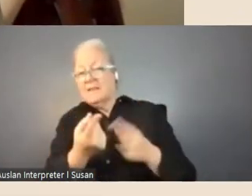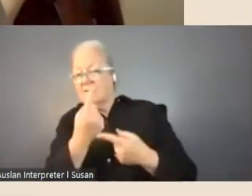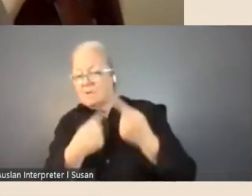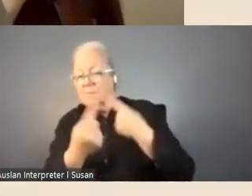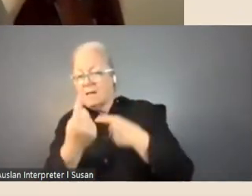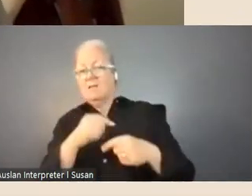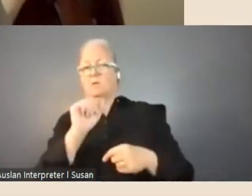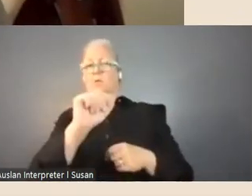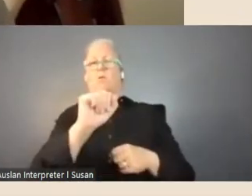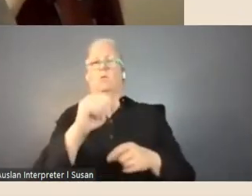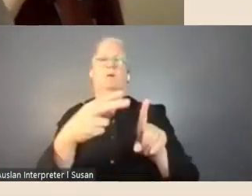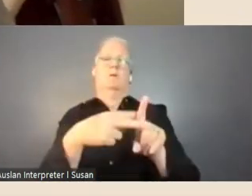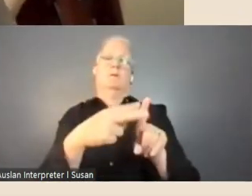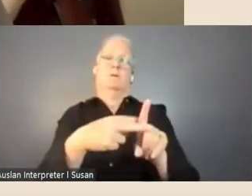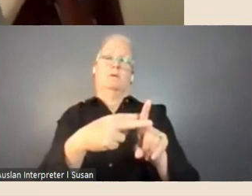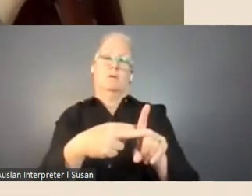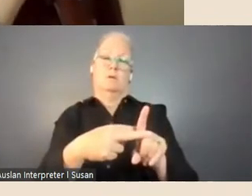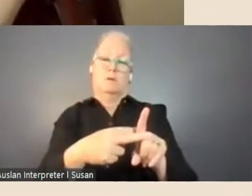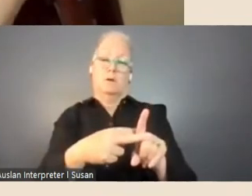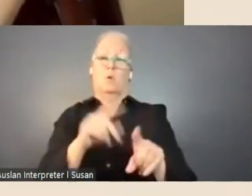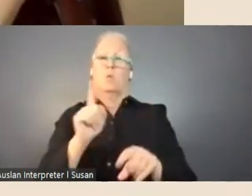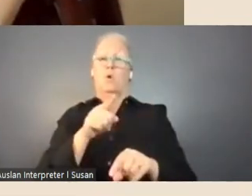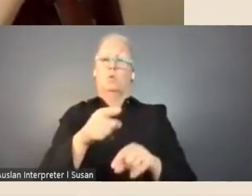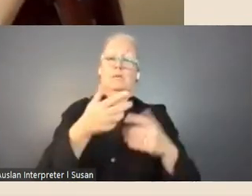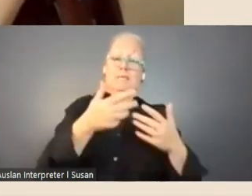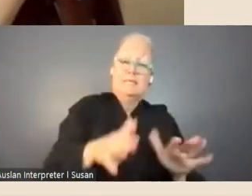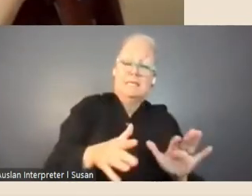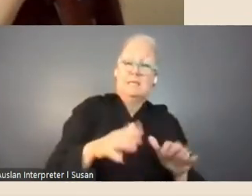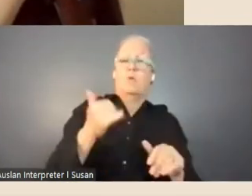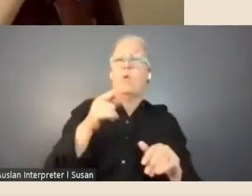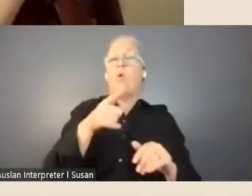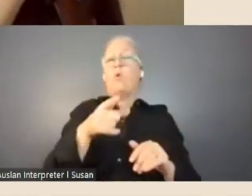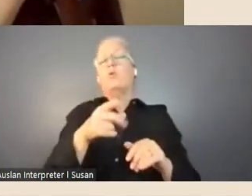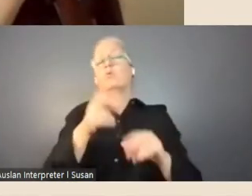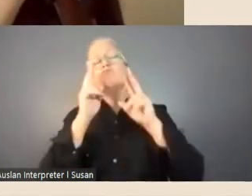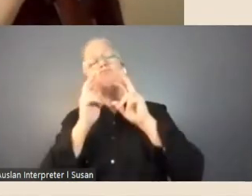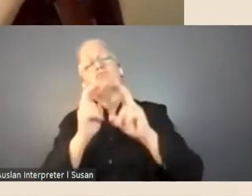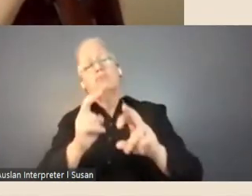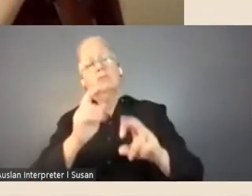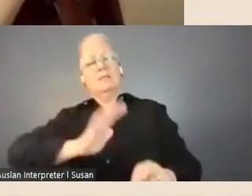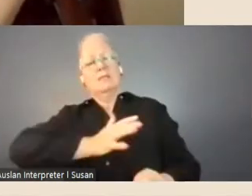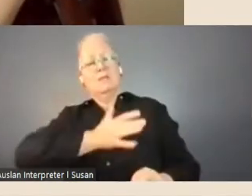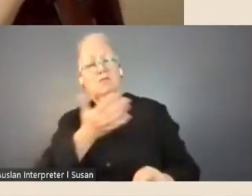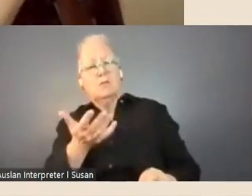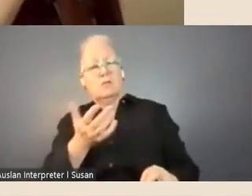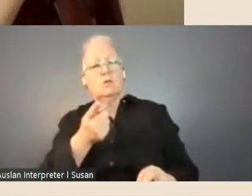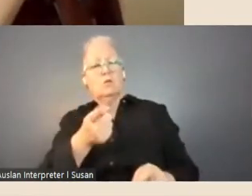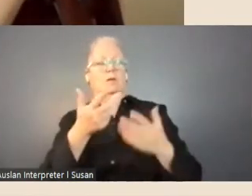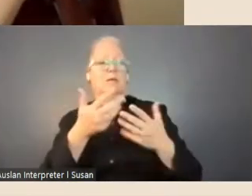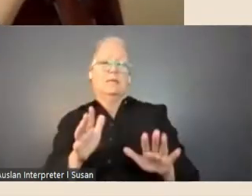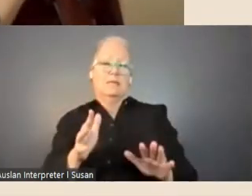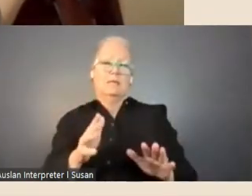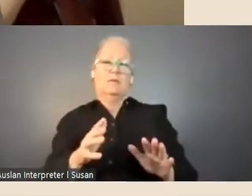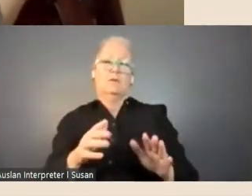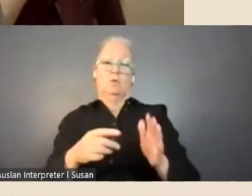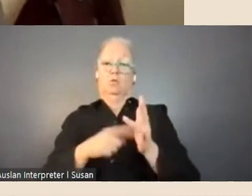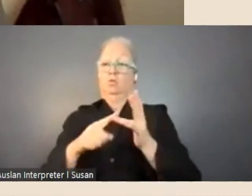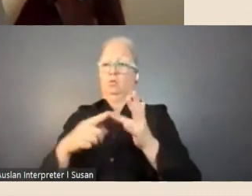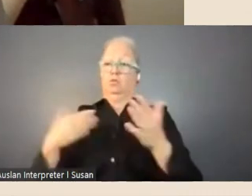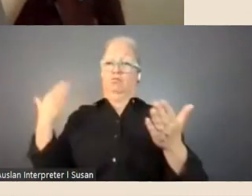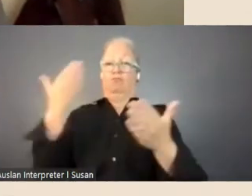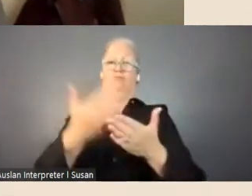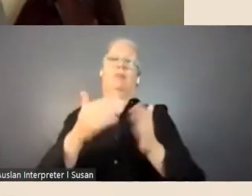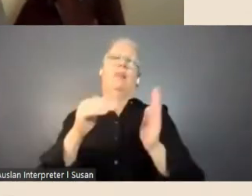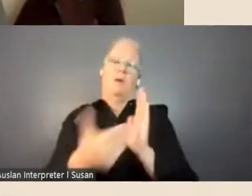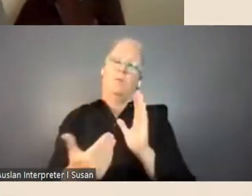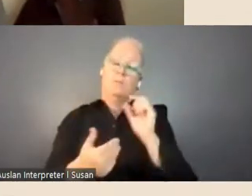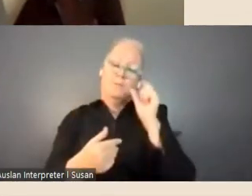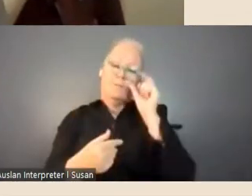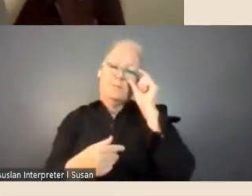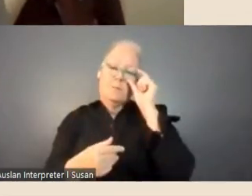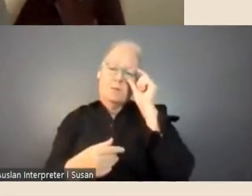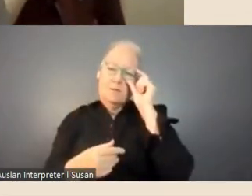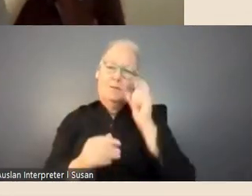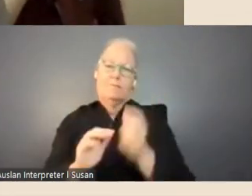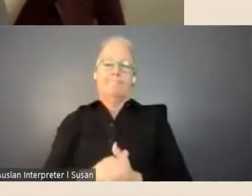work that you may have done or exploration that you may have, may have done to date.